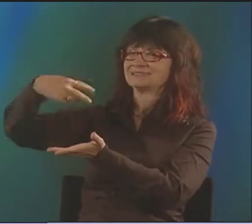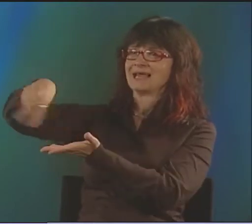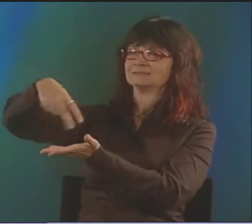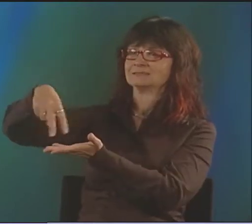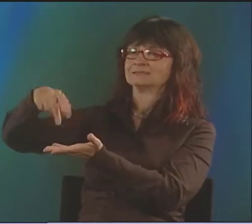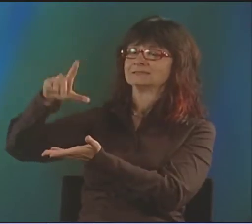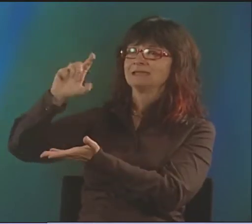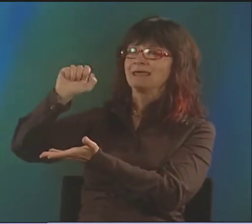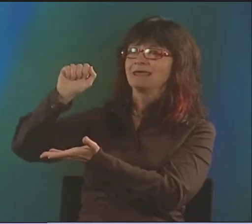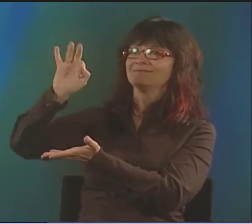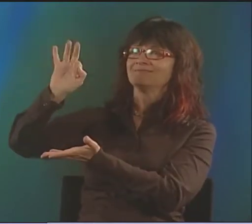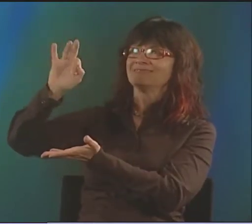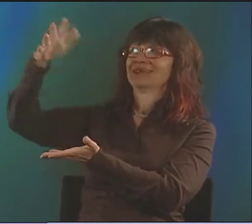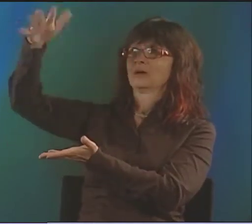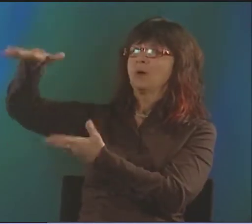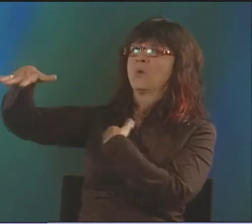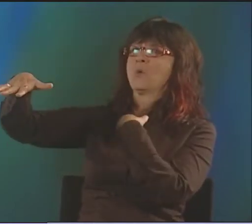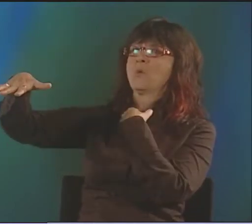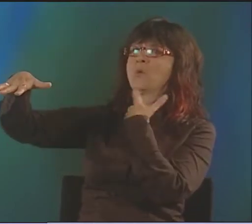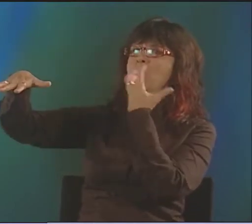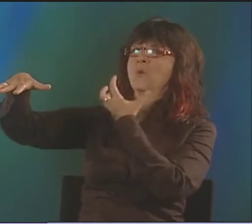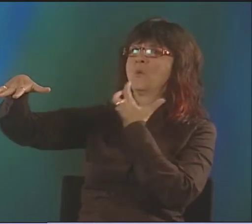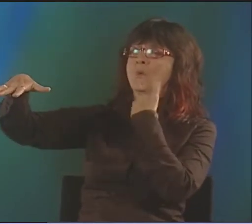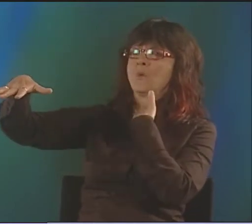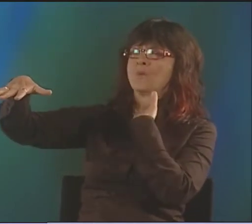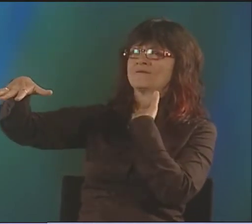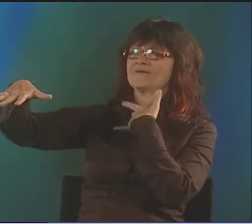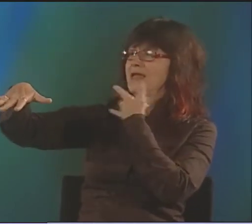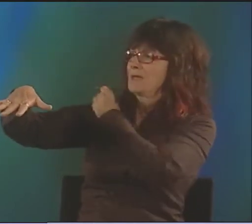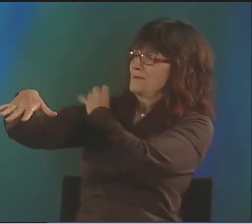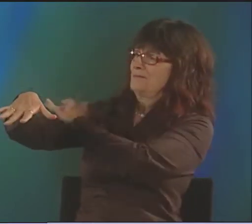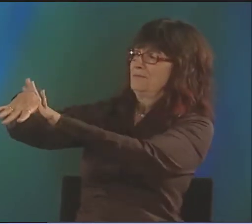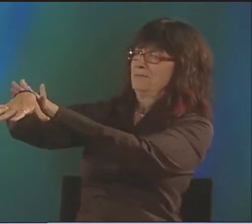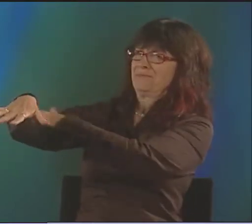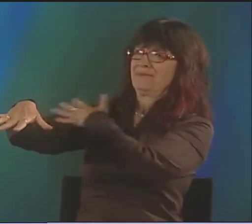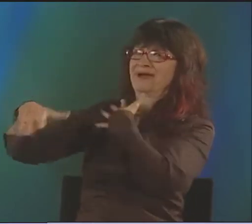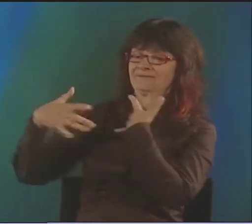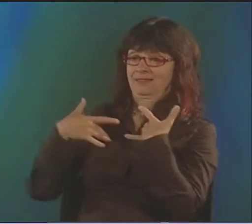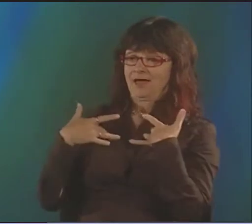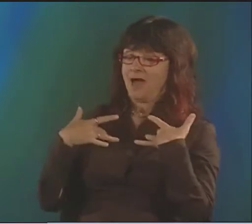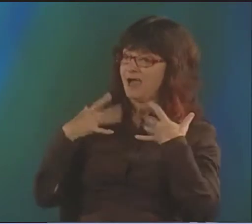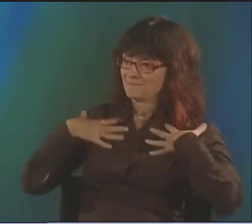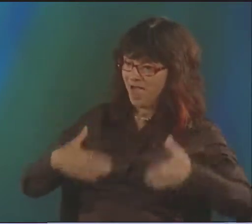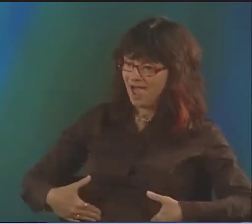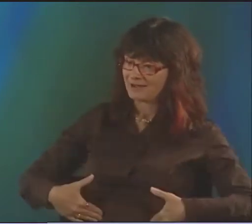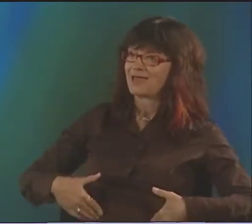THE WAY YOU COULD SHOW MAYBE EVEN A LEAF FALLING COULD BE A DANCE MOVEMENT. I WAS REALLY STRUCK BY THAT,